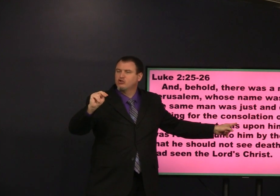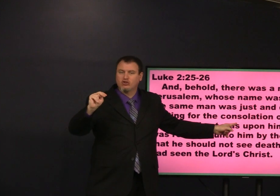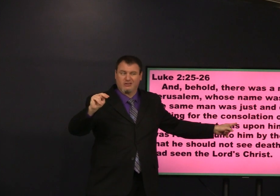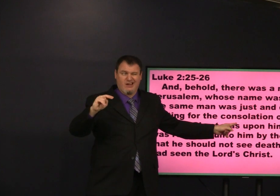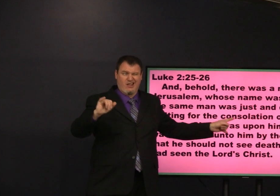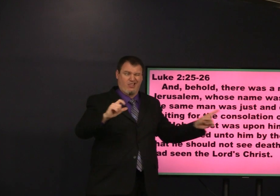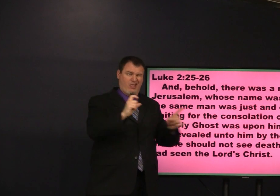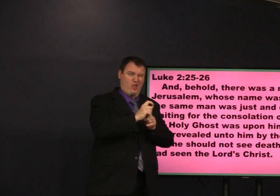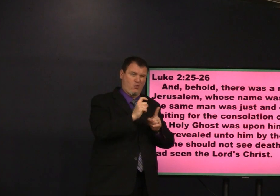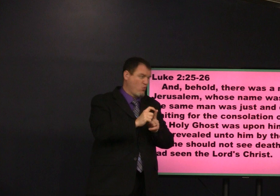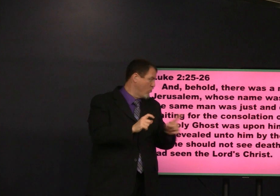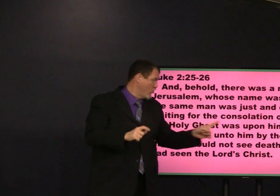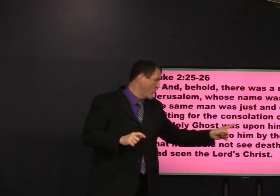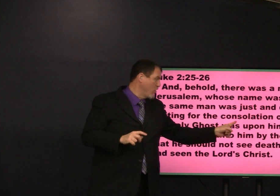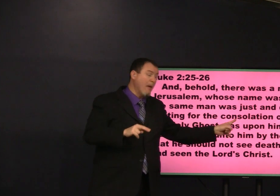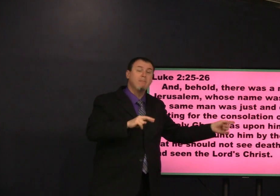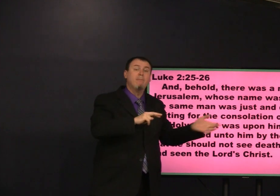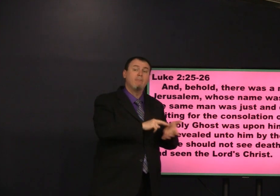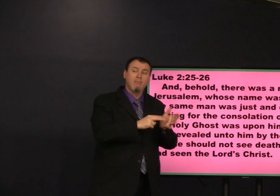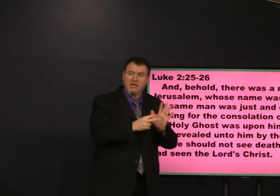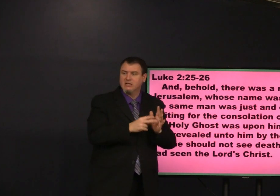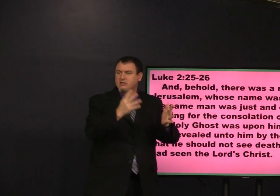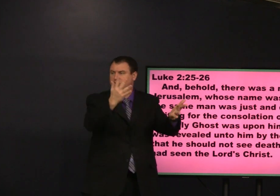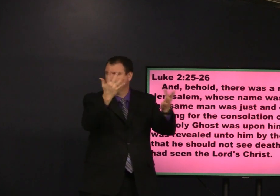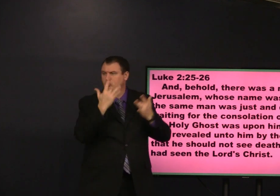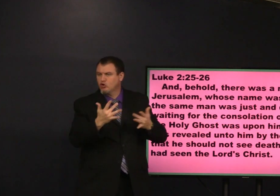the consolation what does this word consolation mean